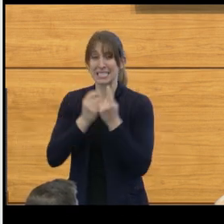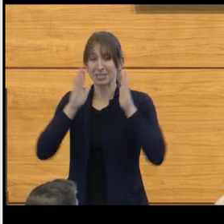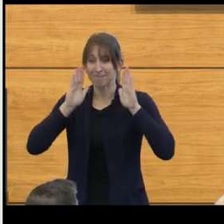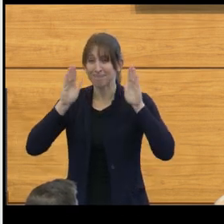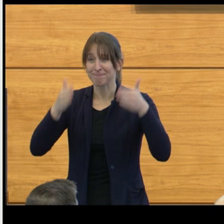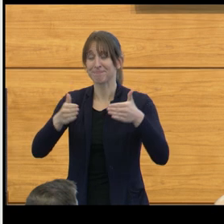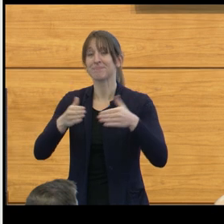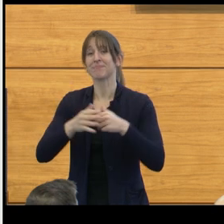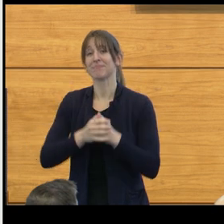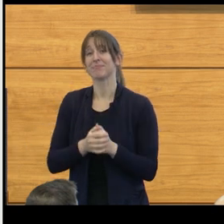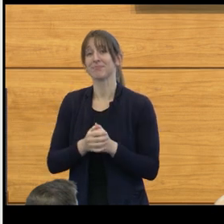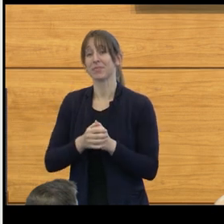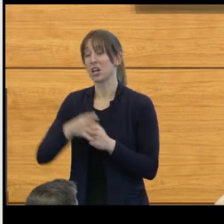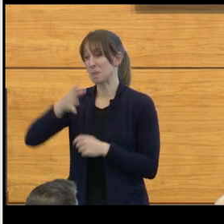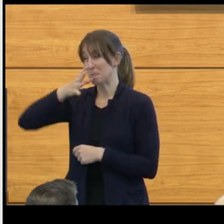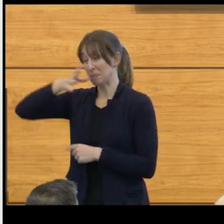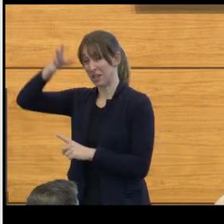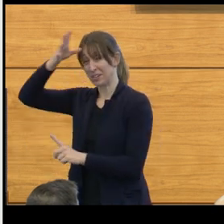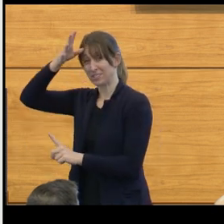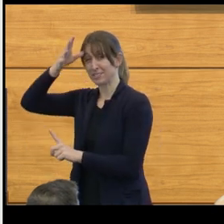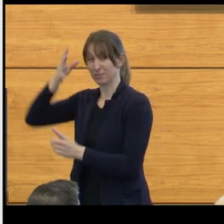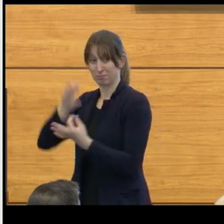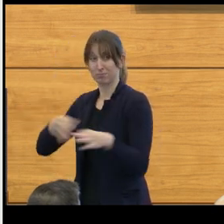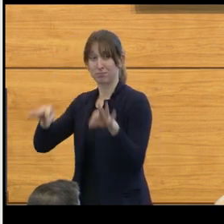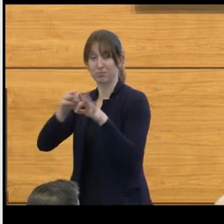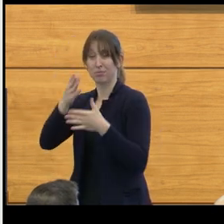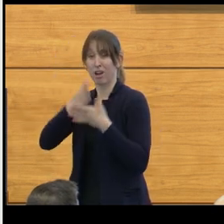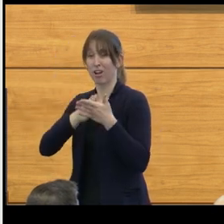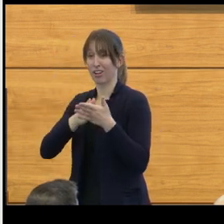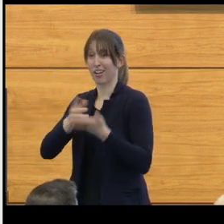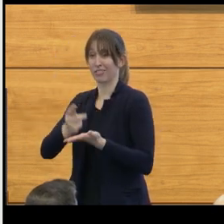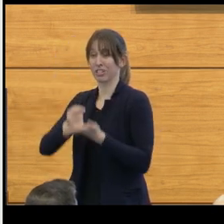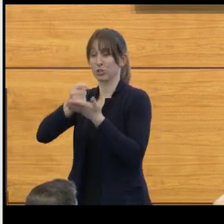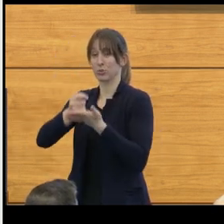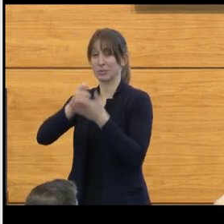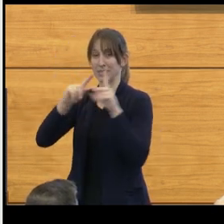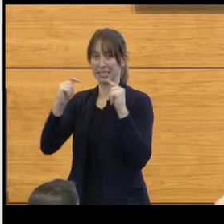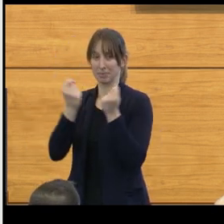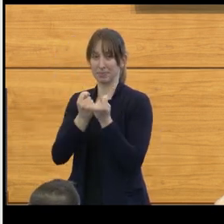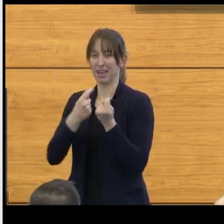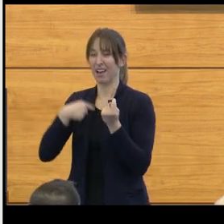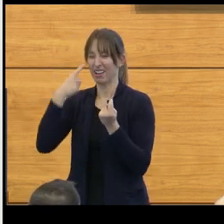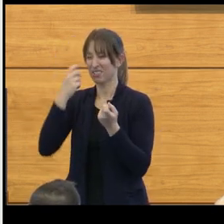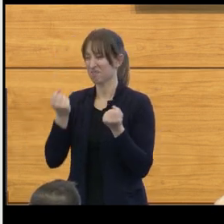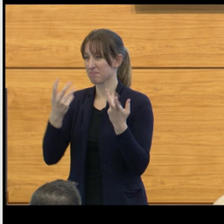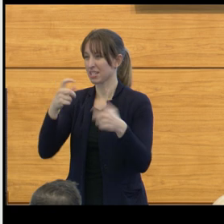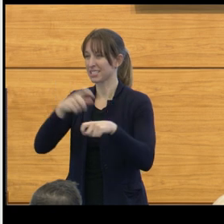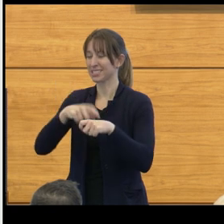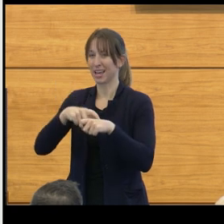Parents are an important portion of the treatment team, and I think many times they're overlooked.